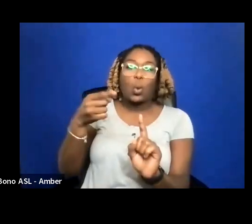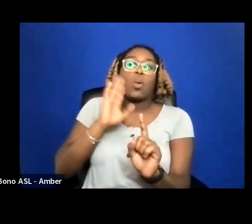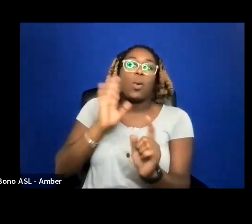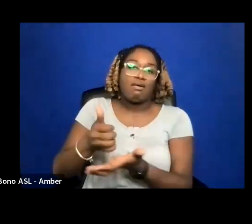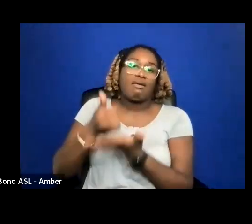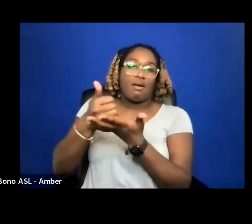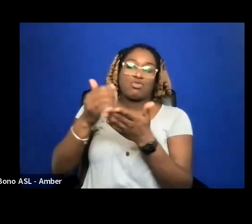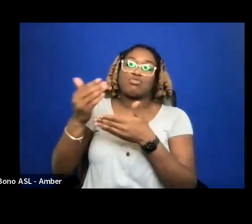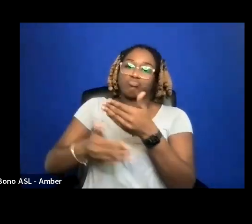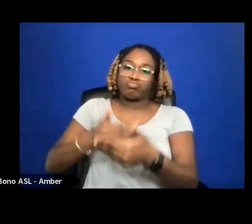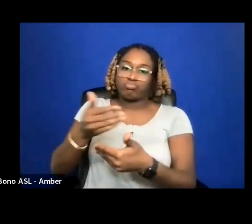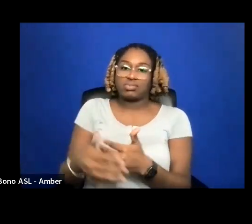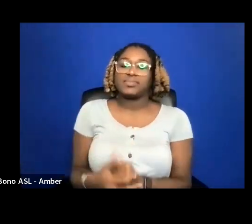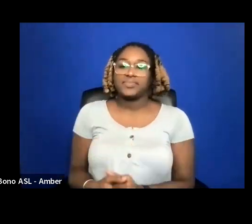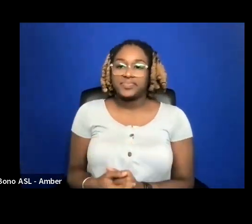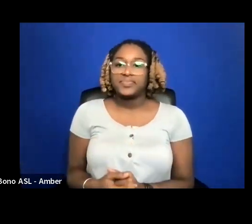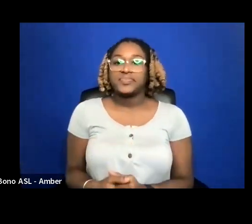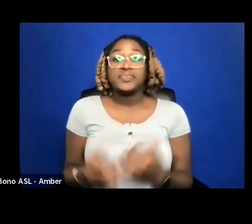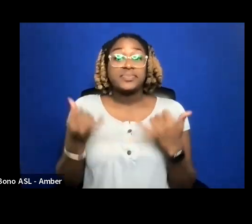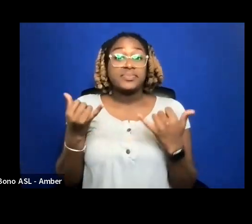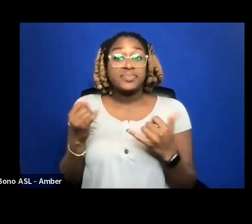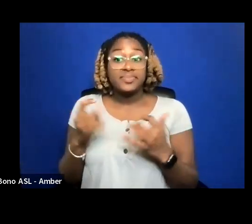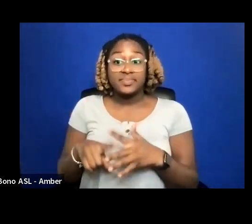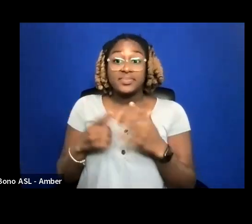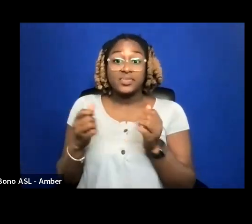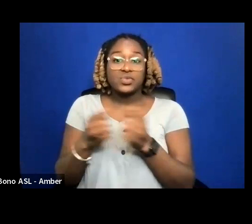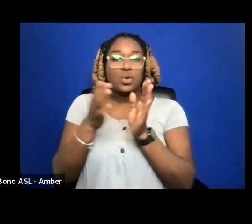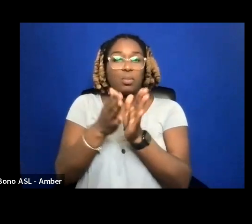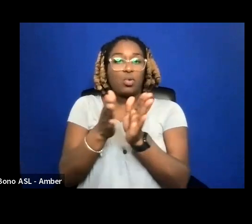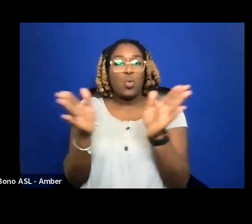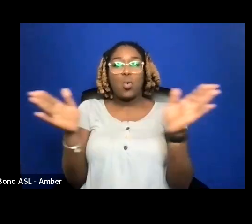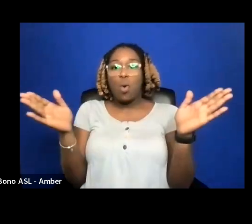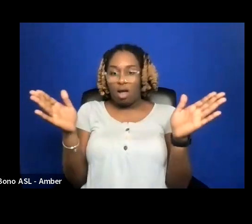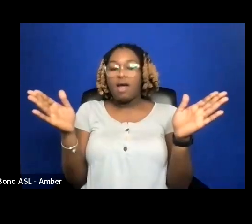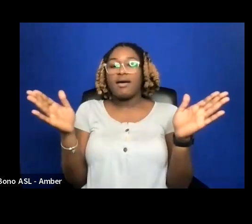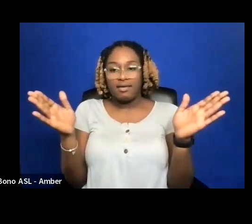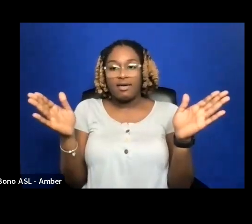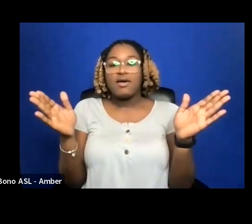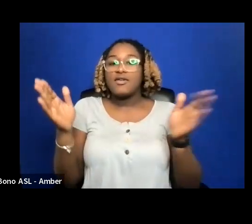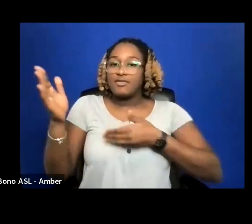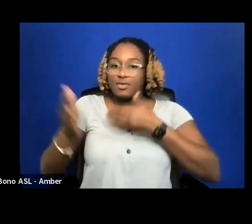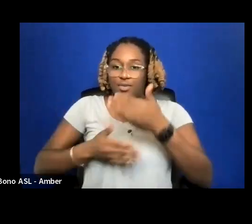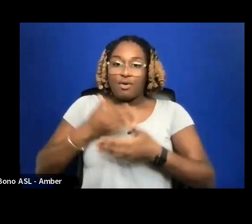NOW LET'S BEGIN WAY BROAD OVERVIEW OF THE PROCESS OF FILM DISTRIBUTION.